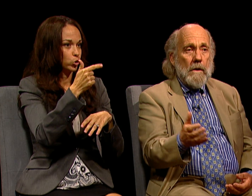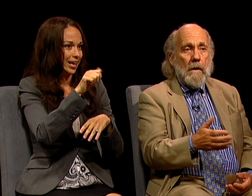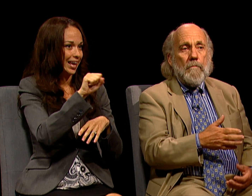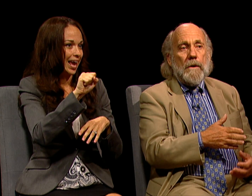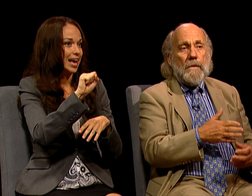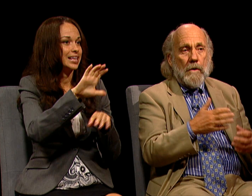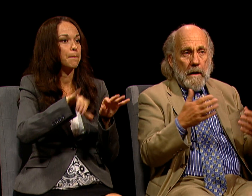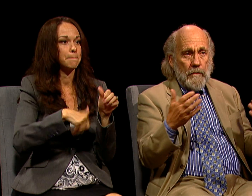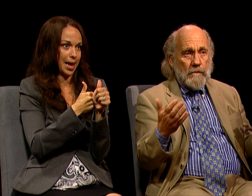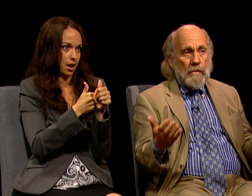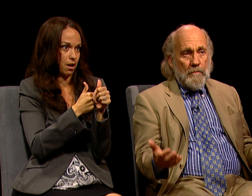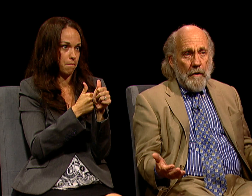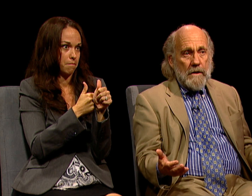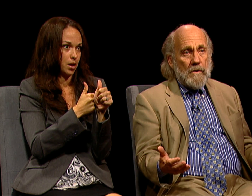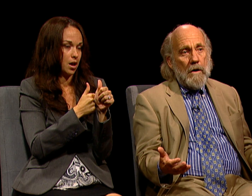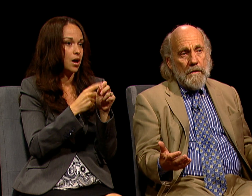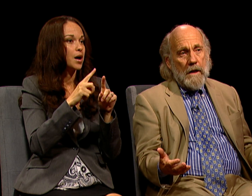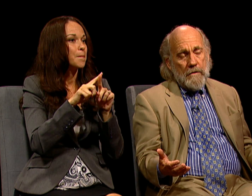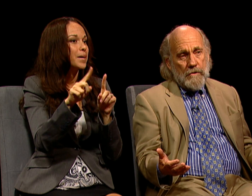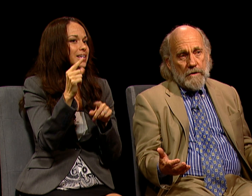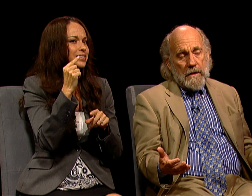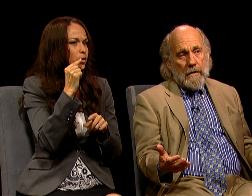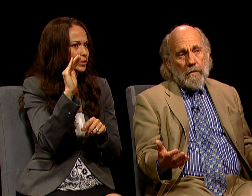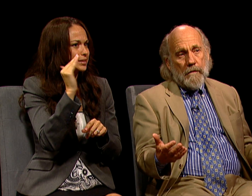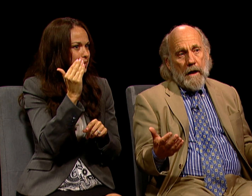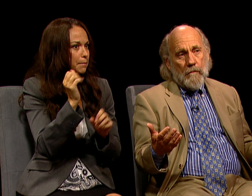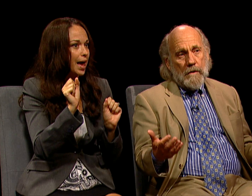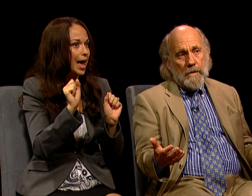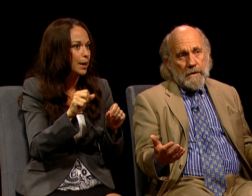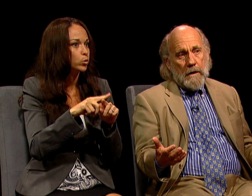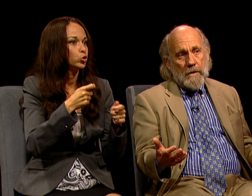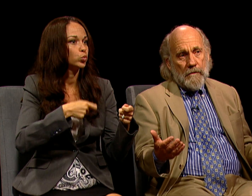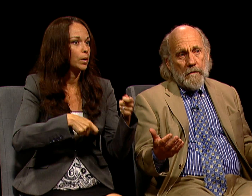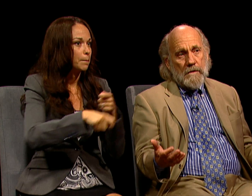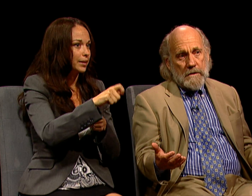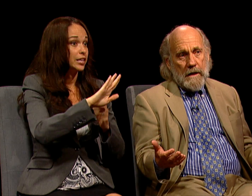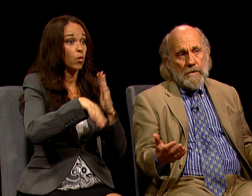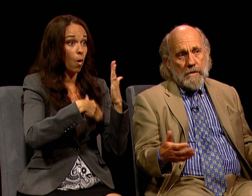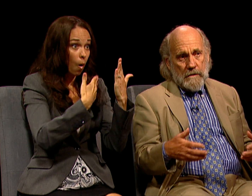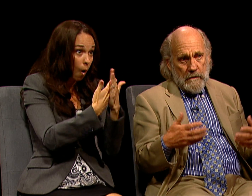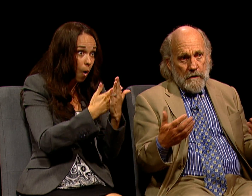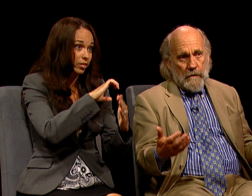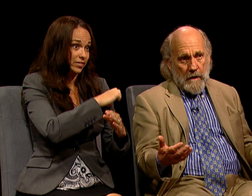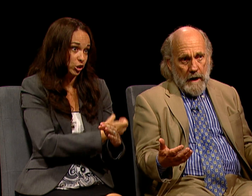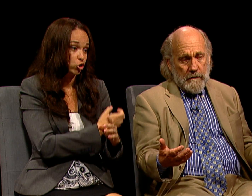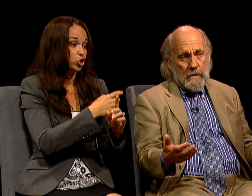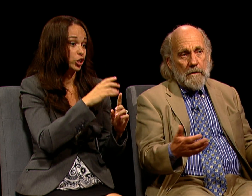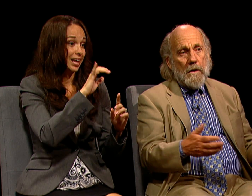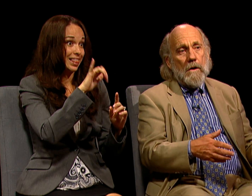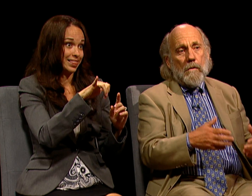BUT THEY'RE ABLE TO REPLACE ALL THE ENERGY THAT WOULD HAVE BEEN COMING FROM THIS DANGEROUS NUCLEAR REACTOR